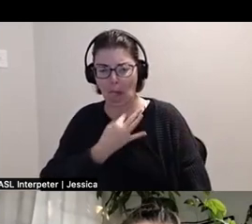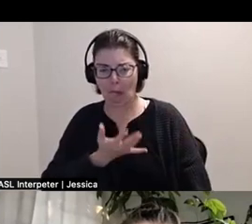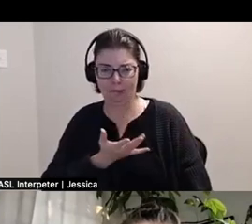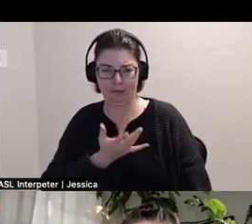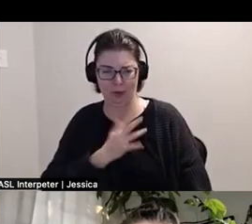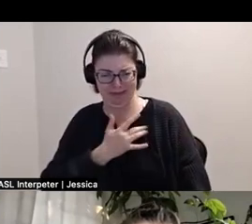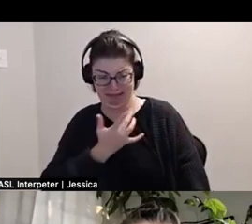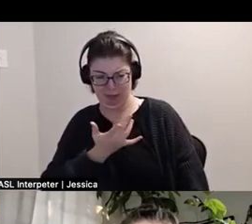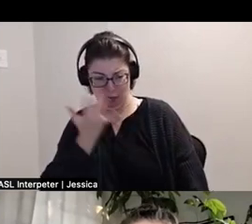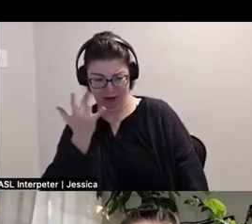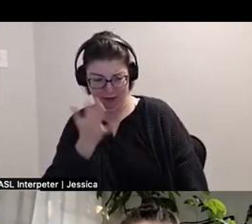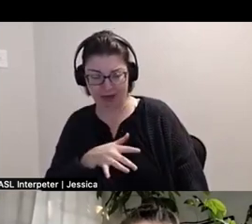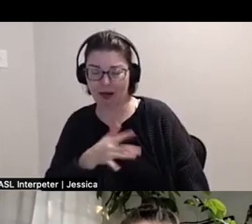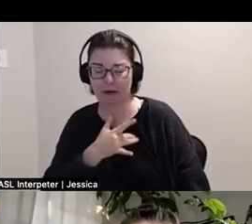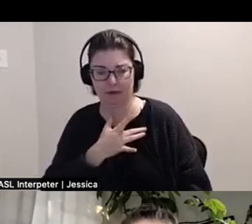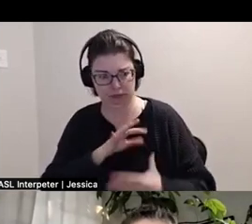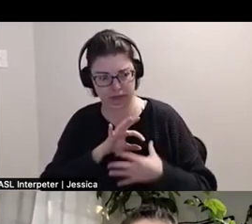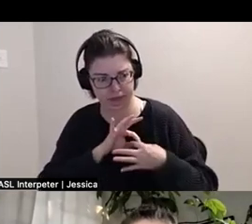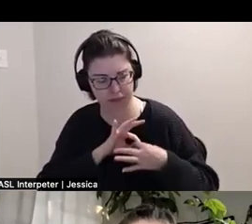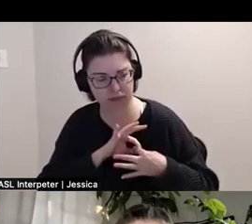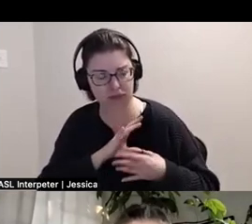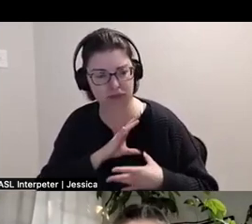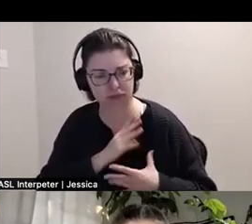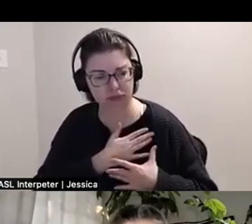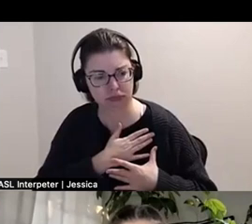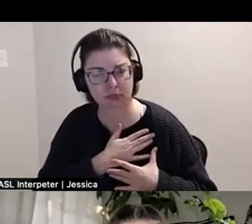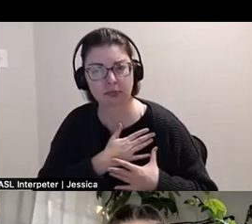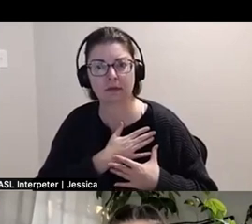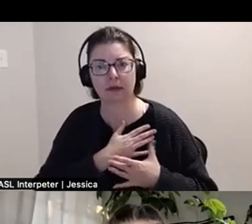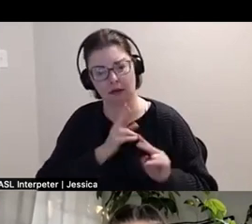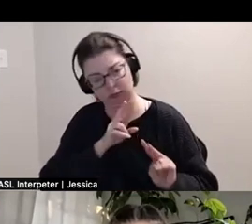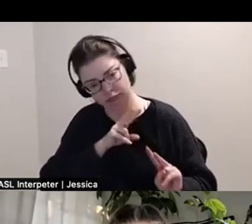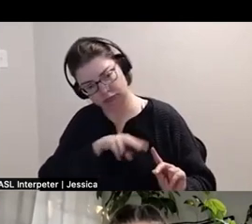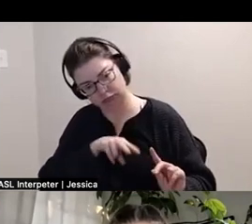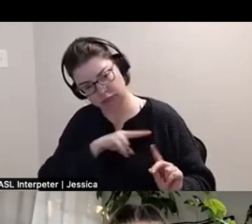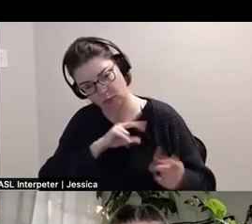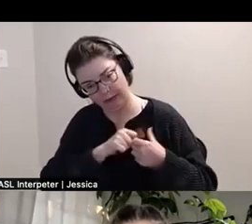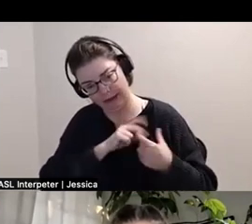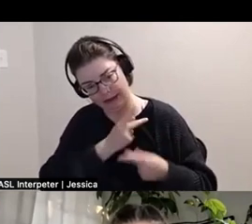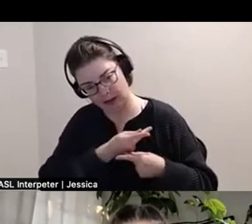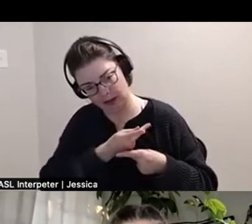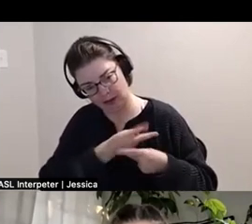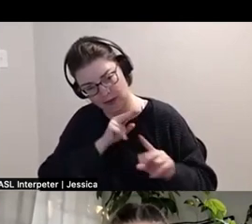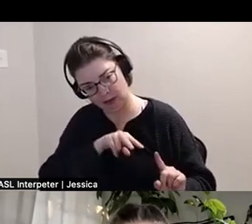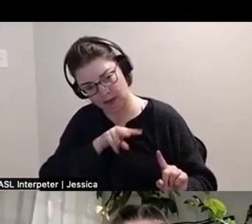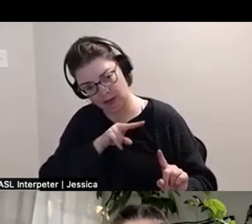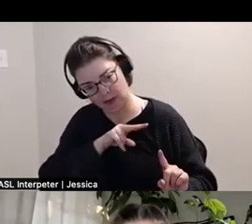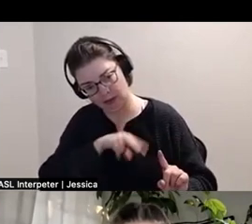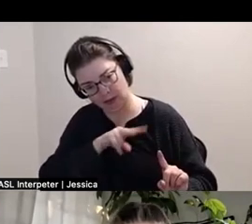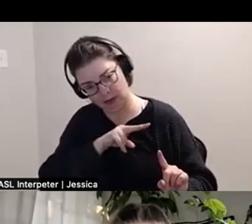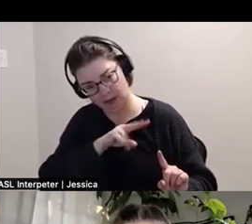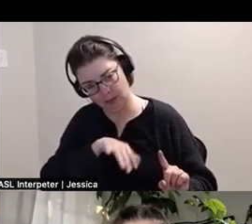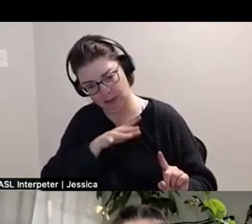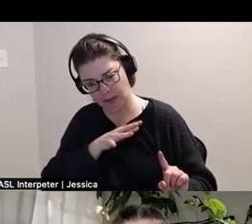And to have that, their gaze be a gaze of care, like upon the sweat stains for me is really, really powerful